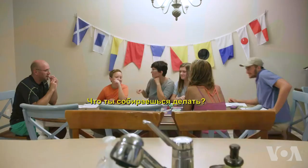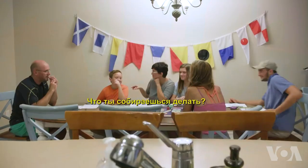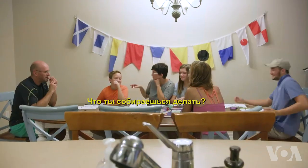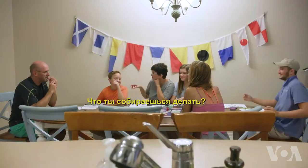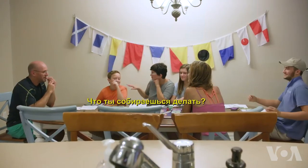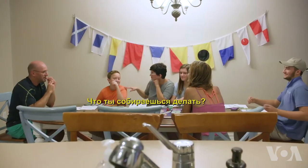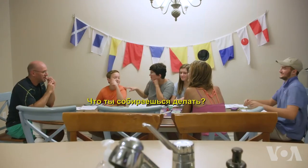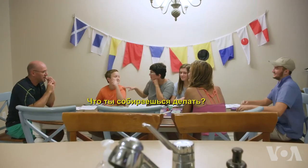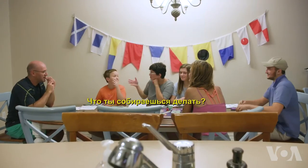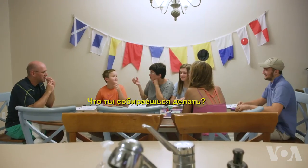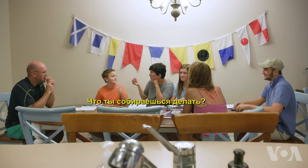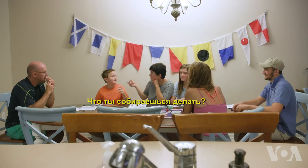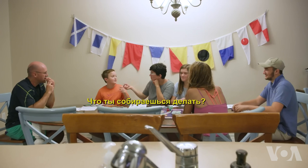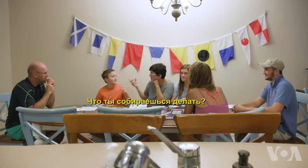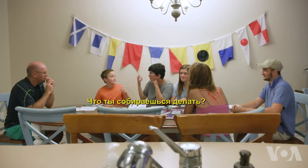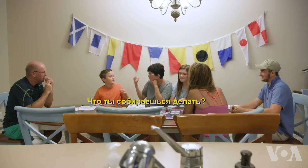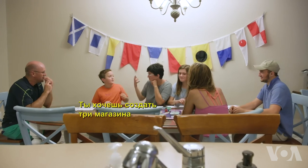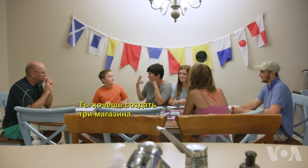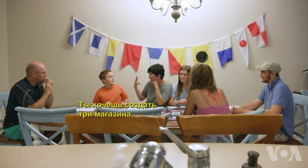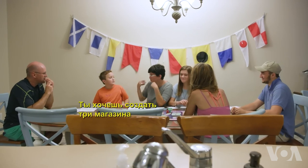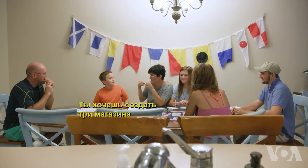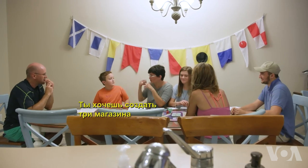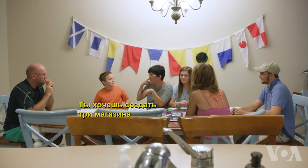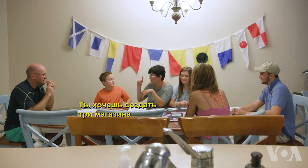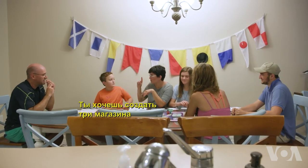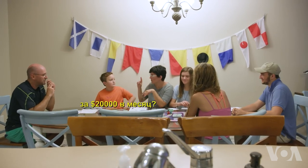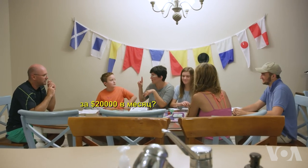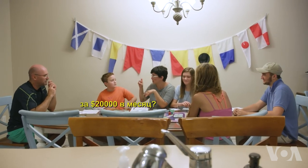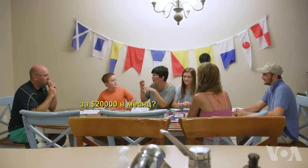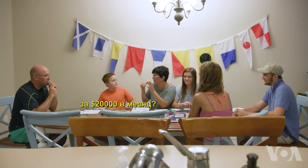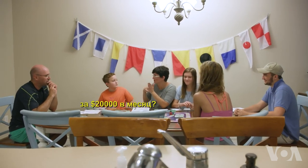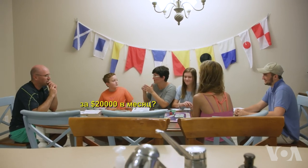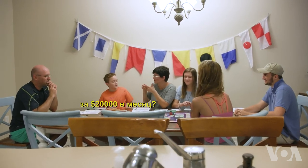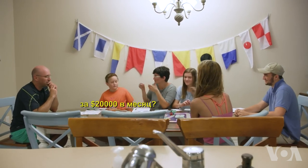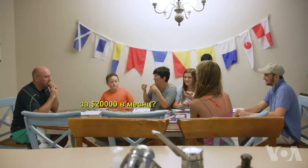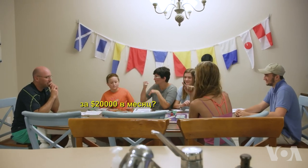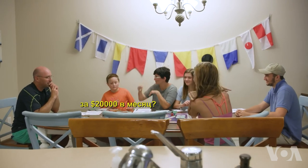What do you want to do? Do you want to set up three stores for $20,000/month?